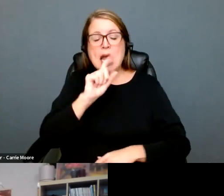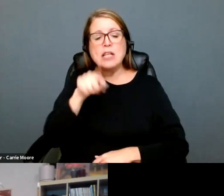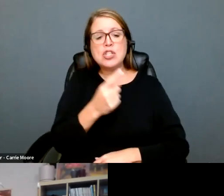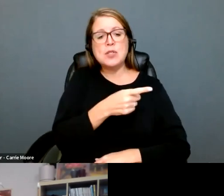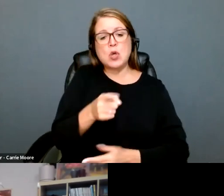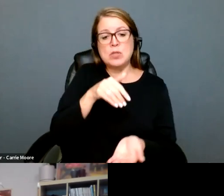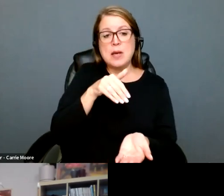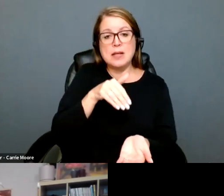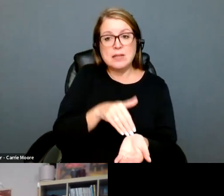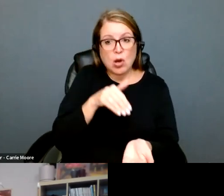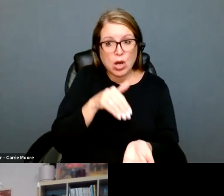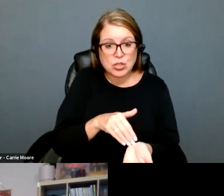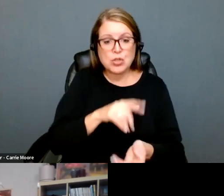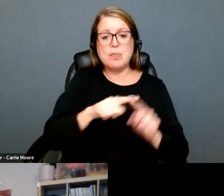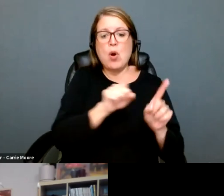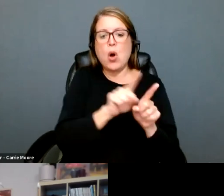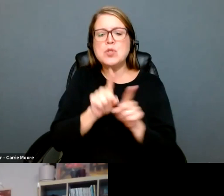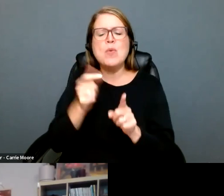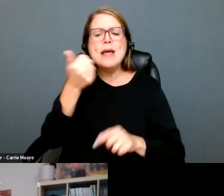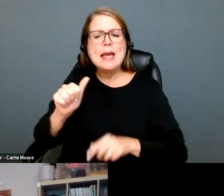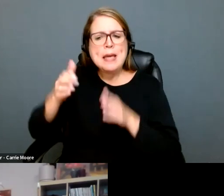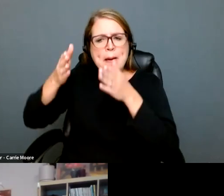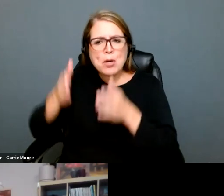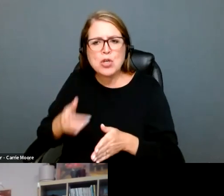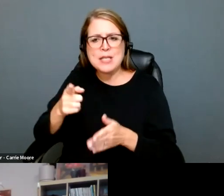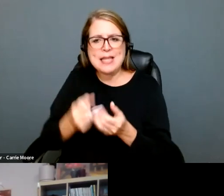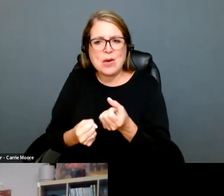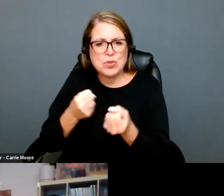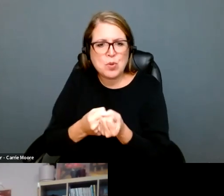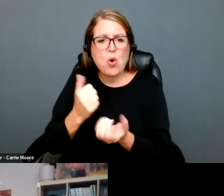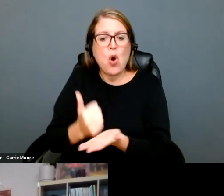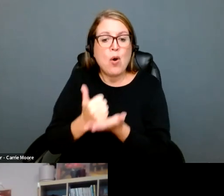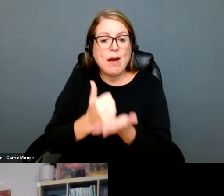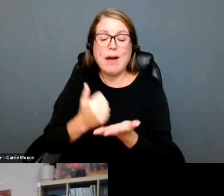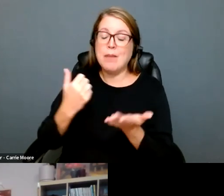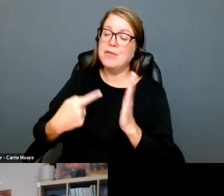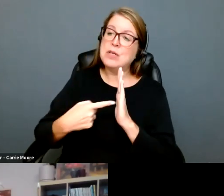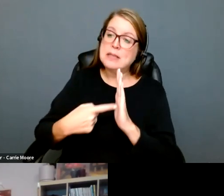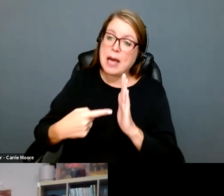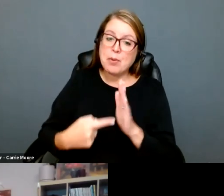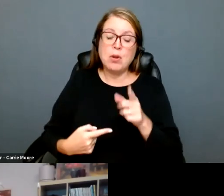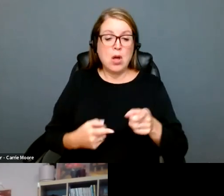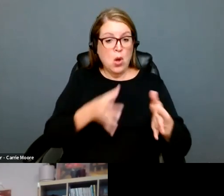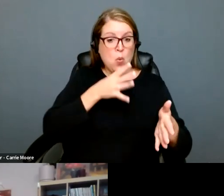team. And they're going to be going after not just providers, but pregnant people and supporters of pregnant people.